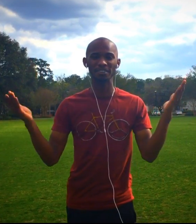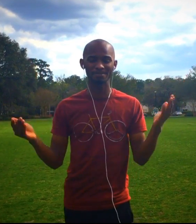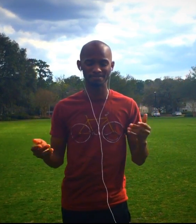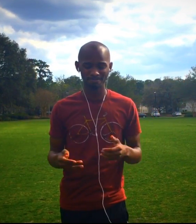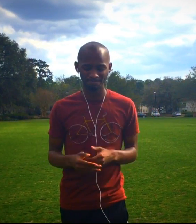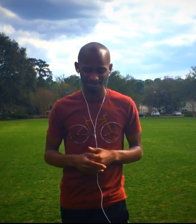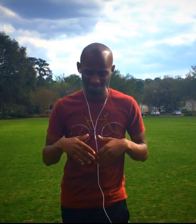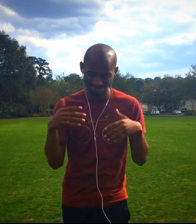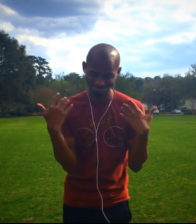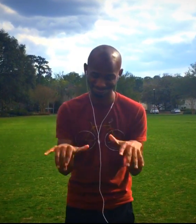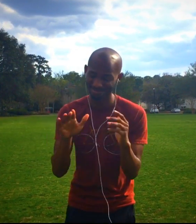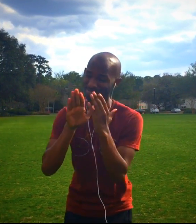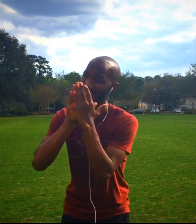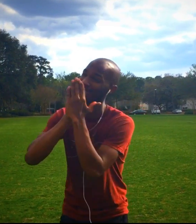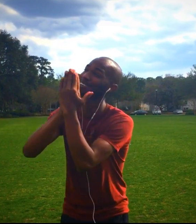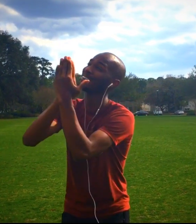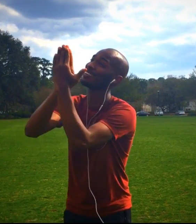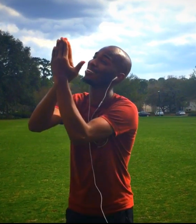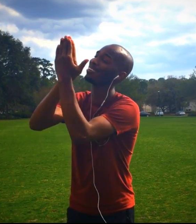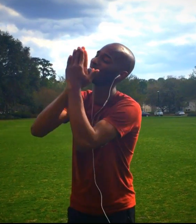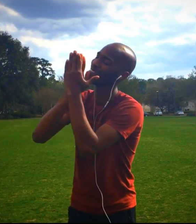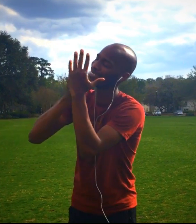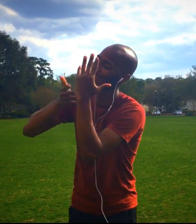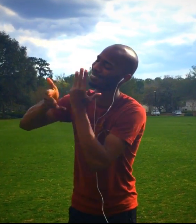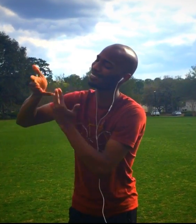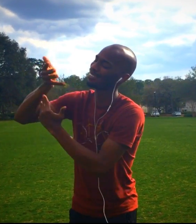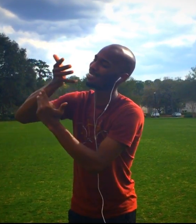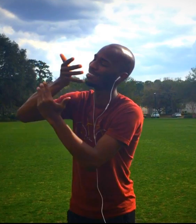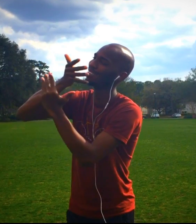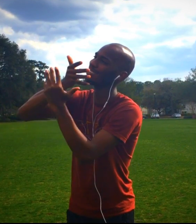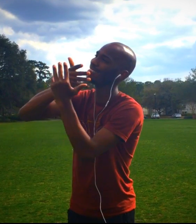Your presence, Lord.